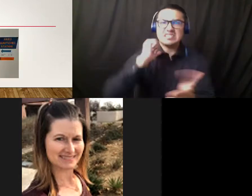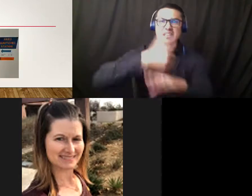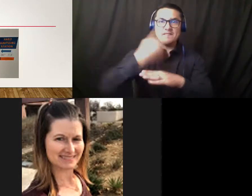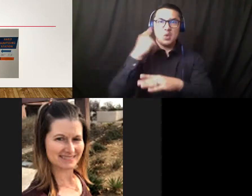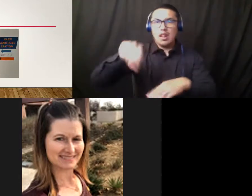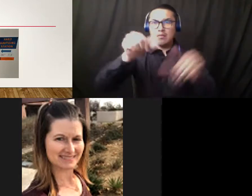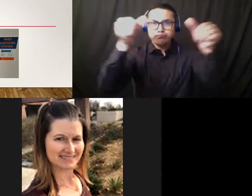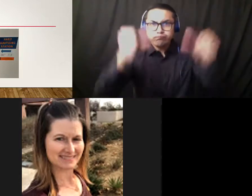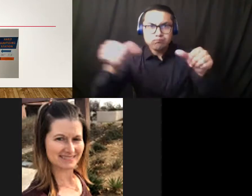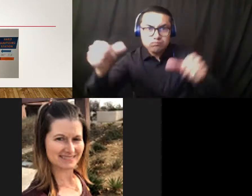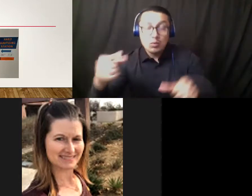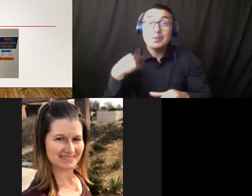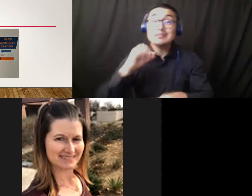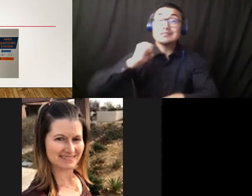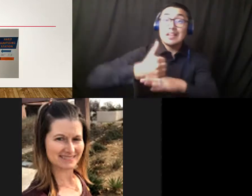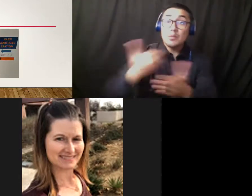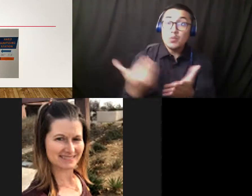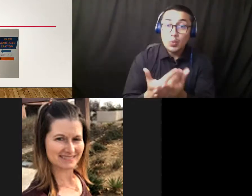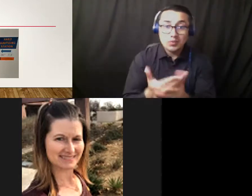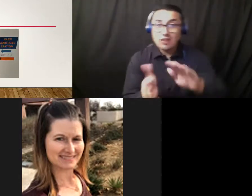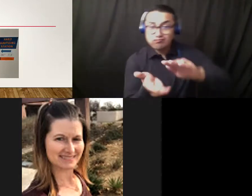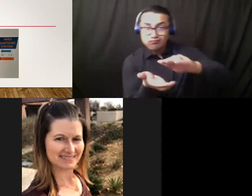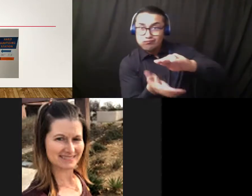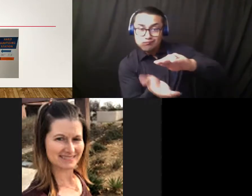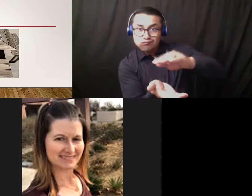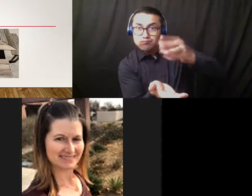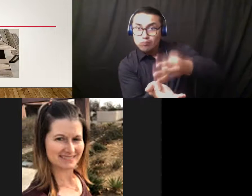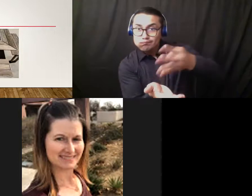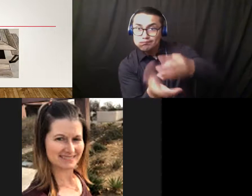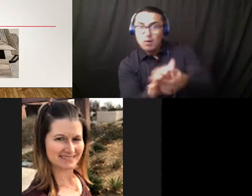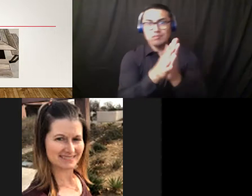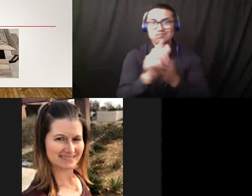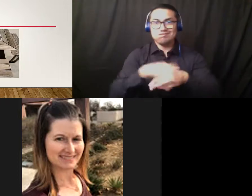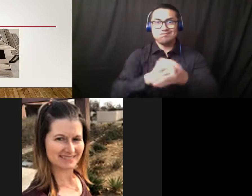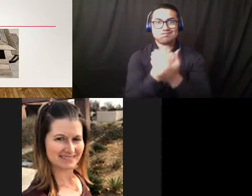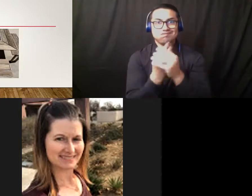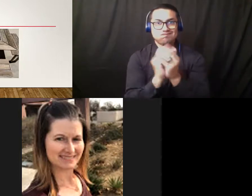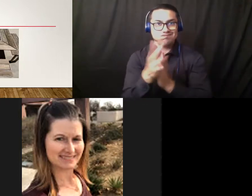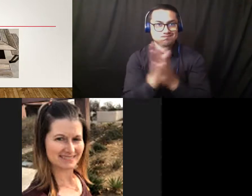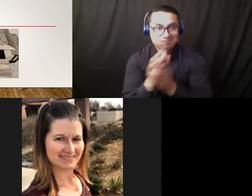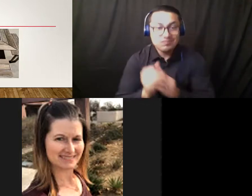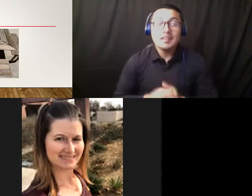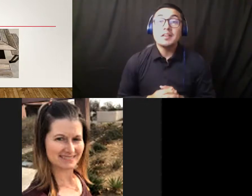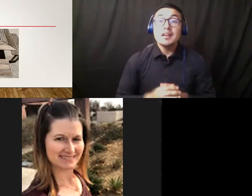Whether it was inside or outside. We also took a look at